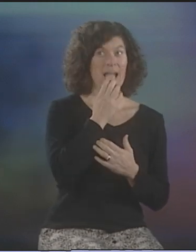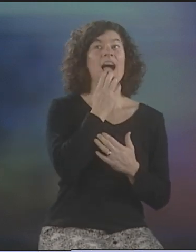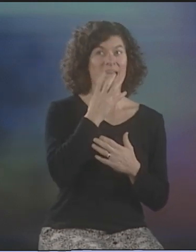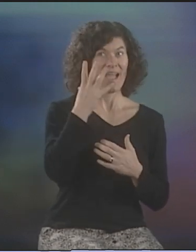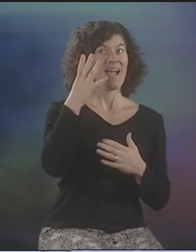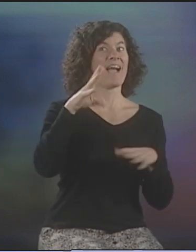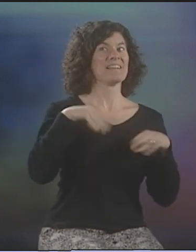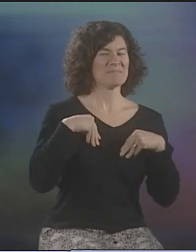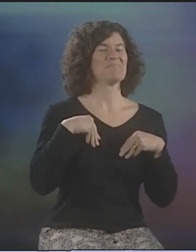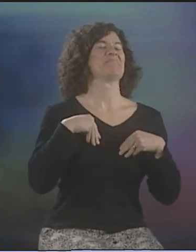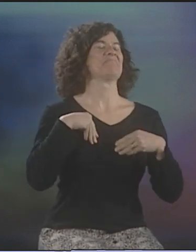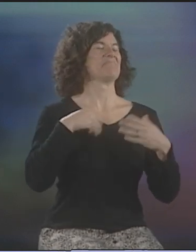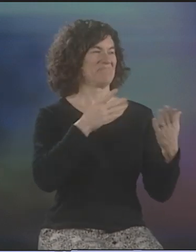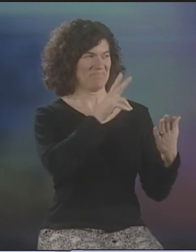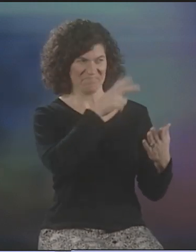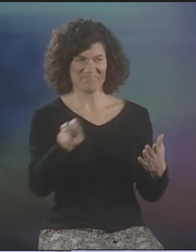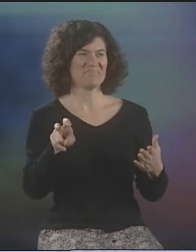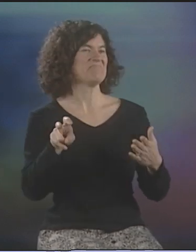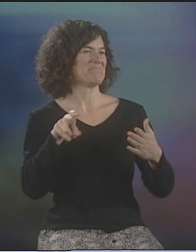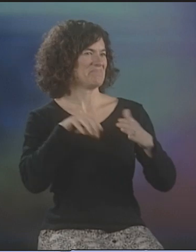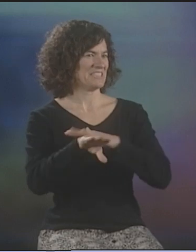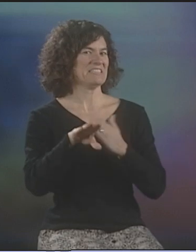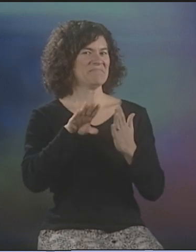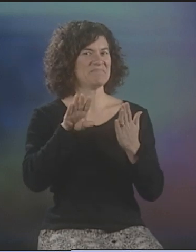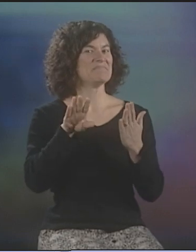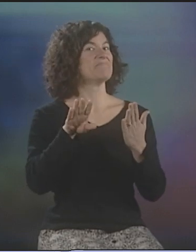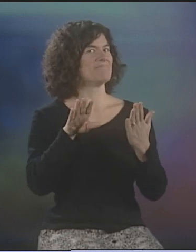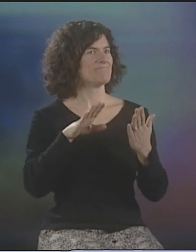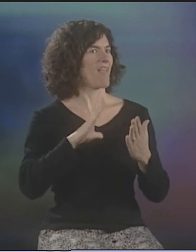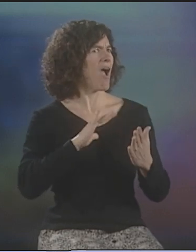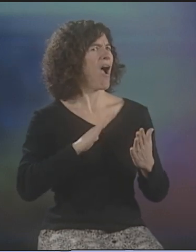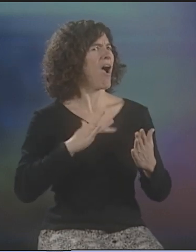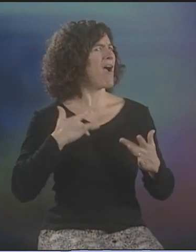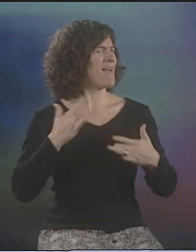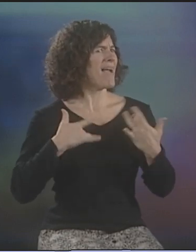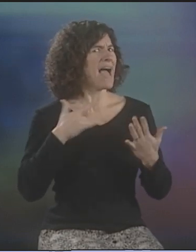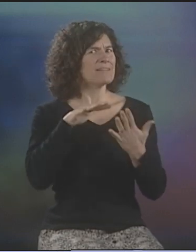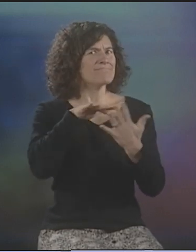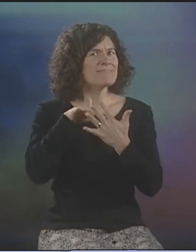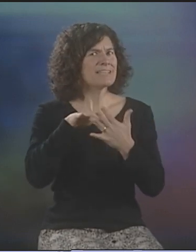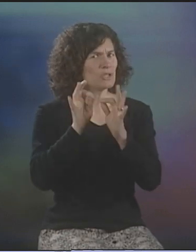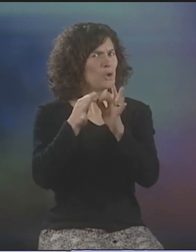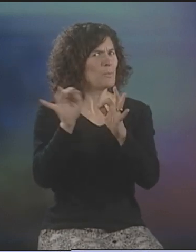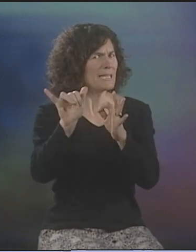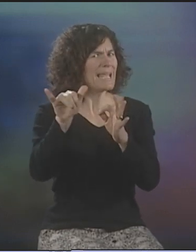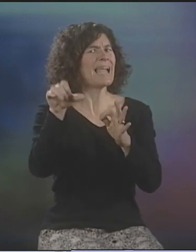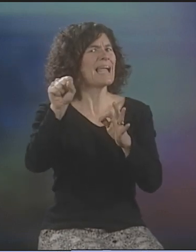I WAS INDEED ACCEPTED AND THEN I ENTERED IT. IT WAS SO EXCITING TO STUDY INTERPRETING.